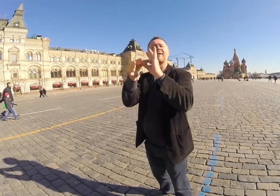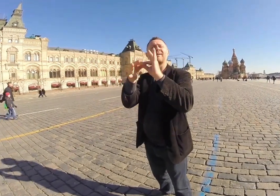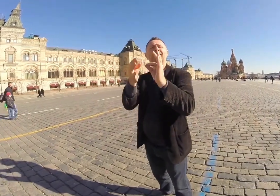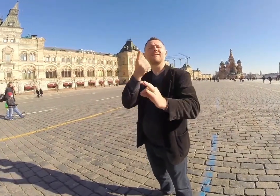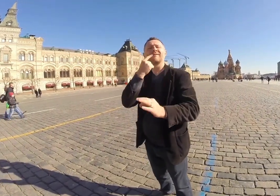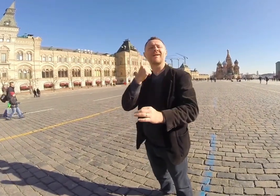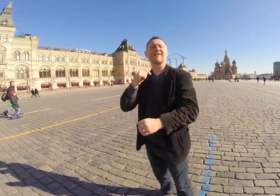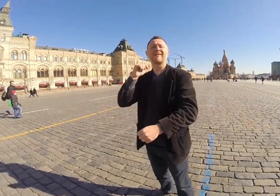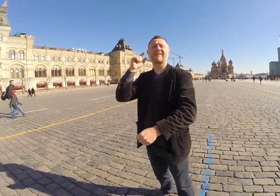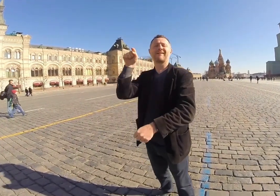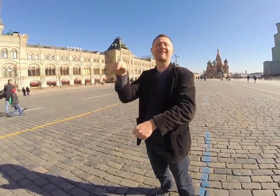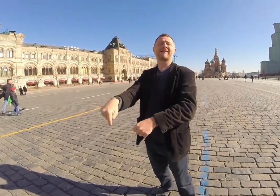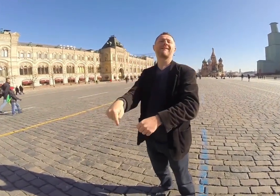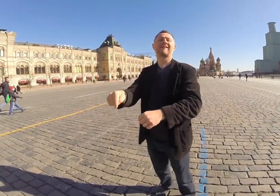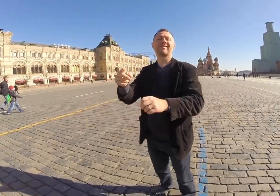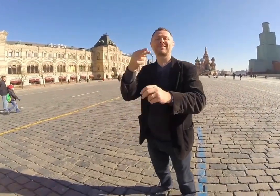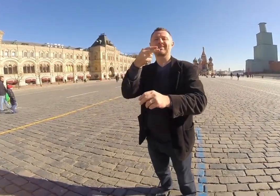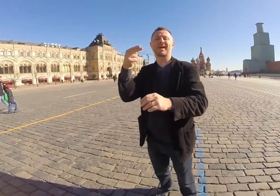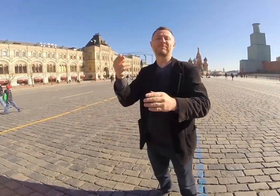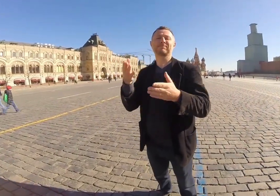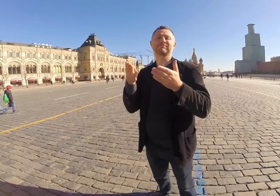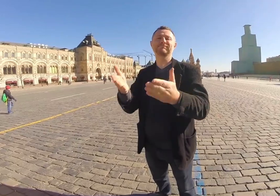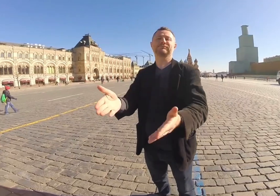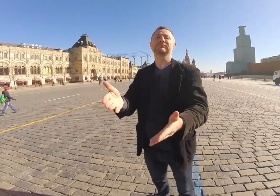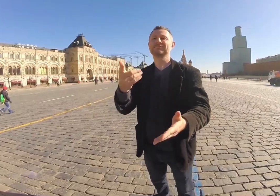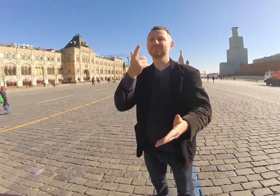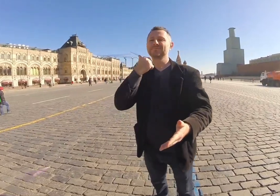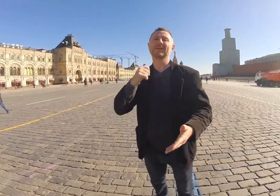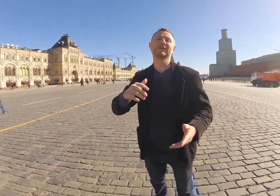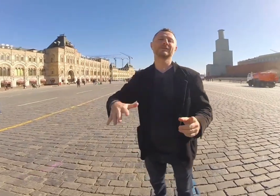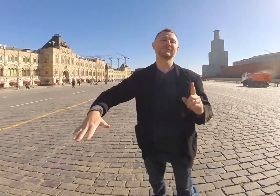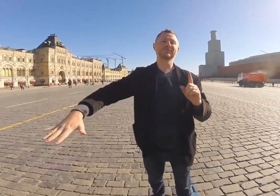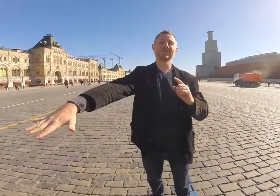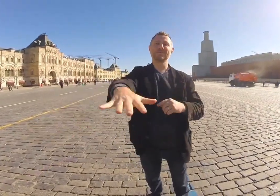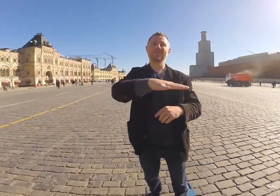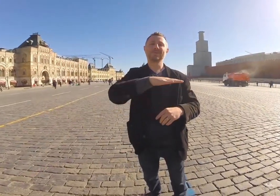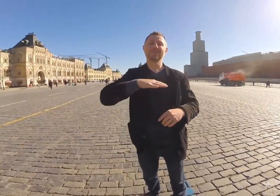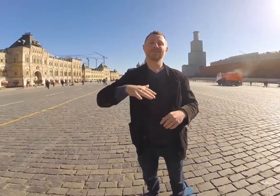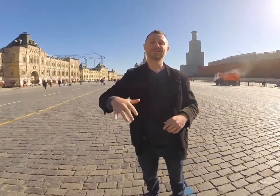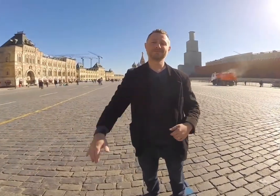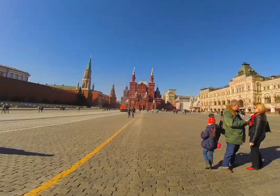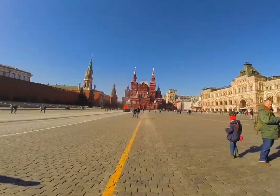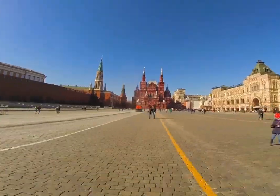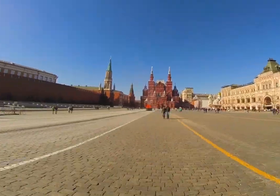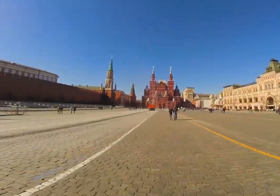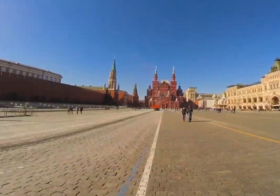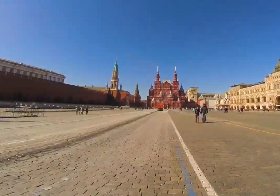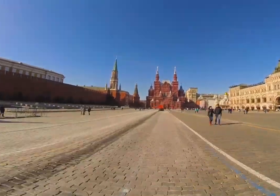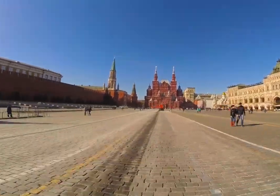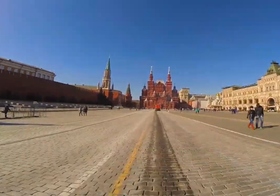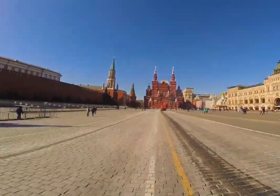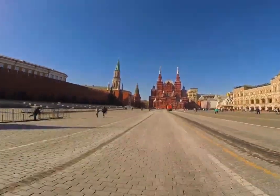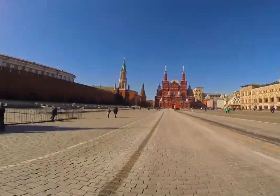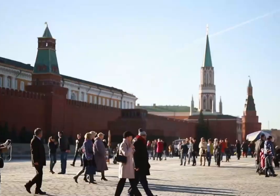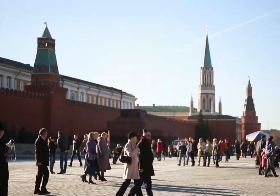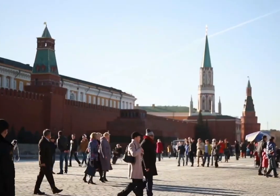flag as their symbol, which just so happened to match the name, Red Square.